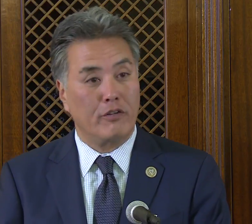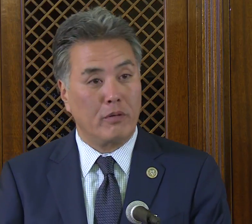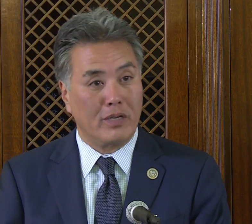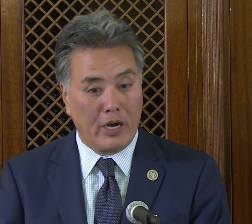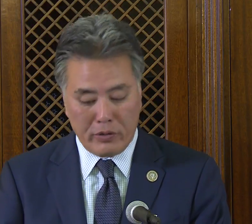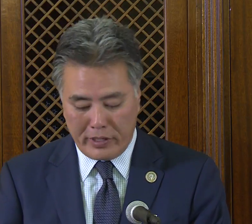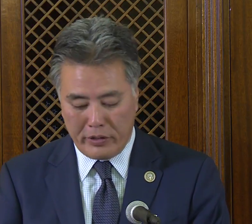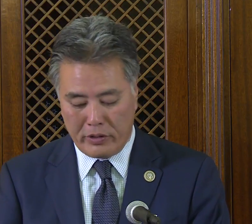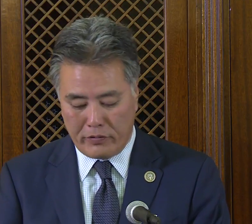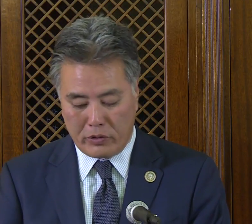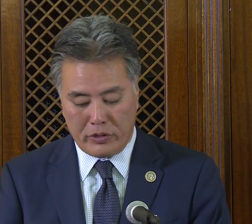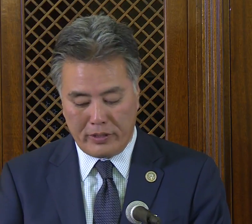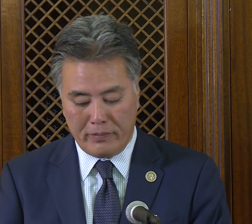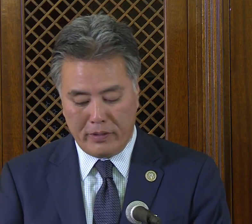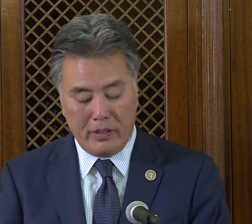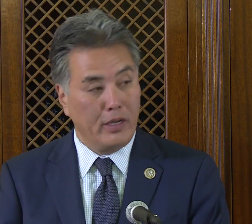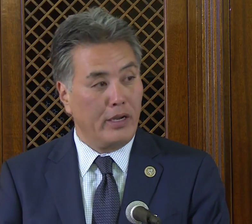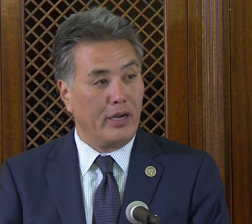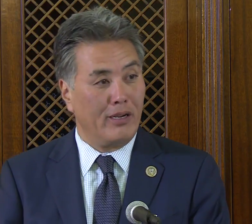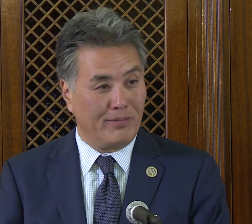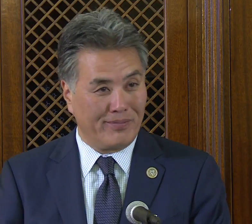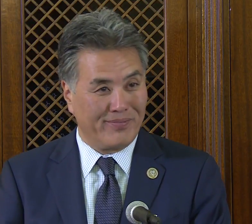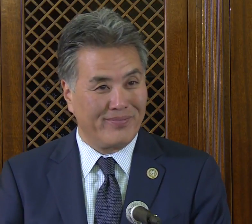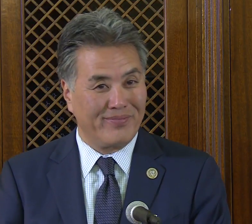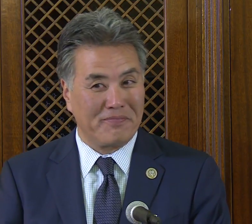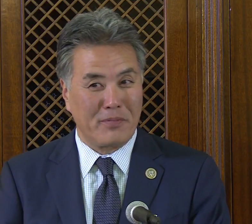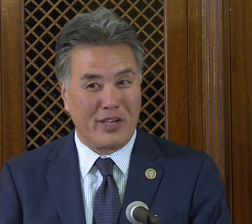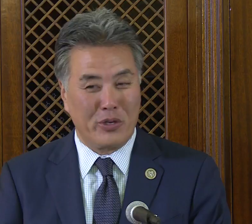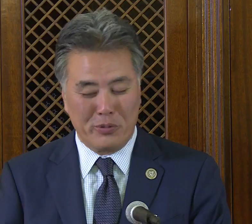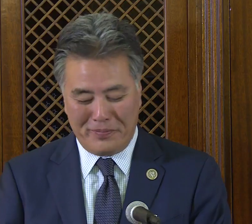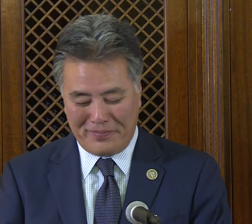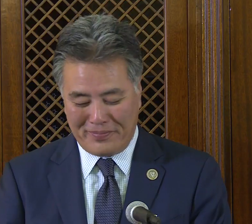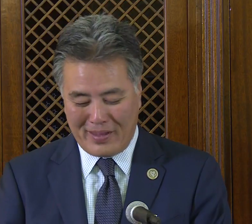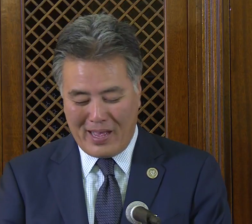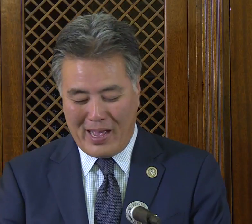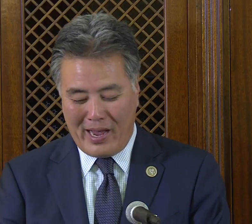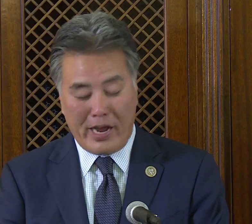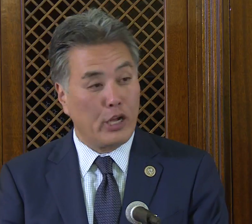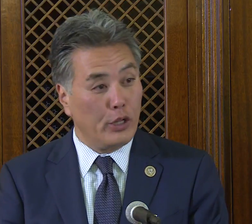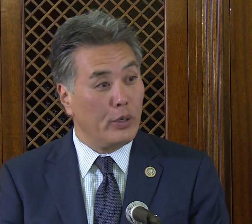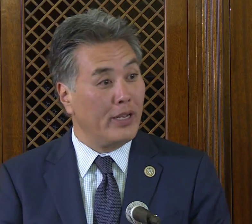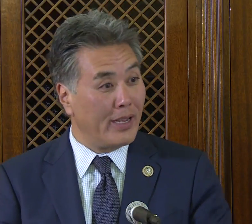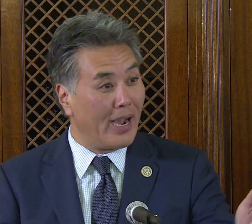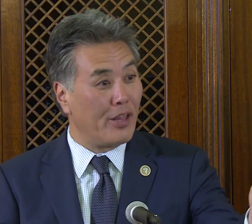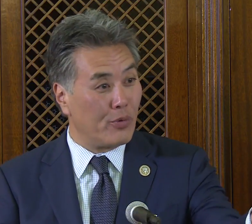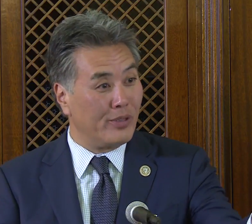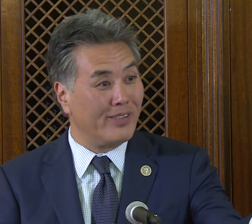from Gallaudet University -thank you-including Catherine.